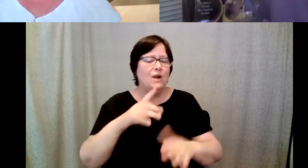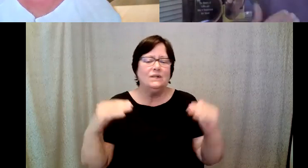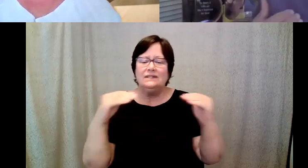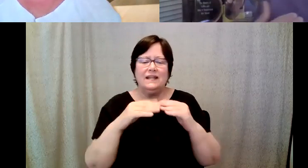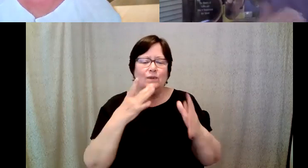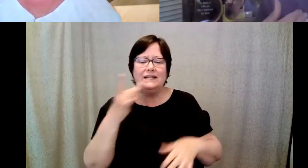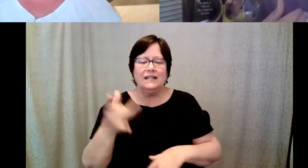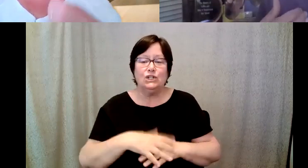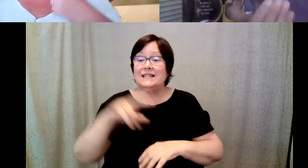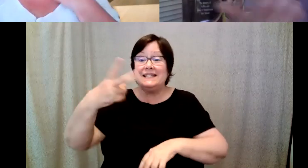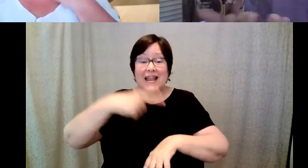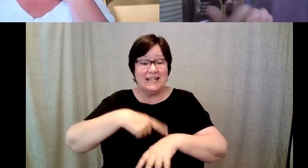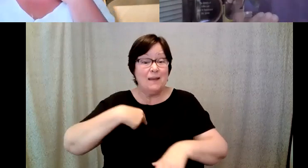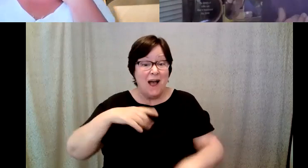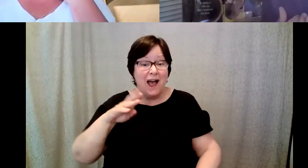D. Major Cohen: I got to brew it and I got to brew it for some.